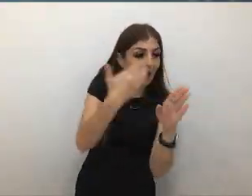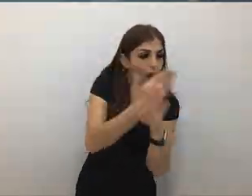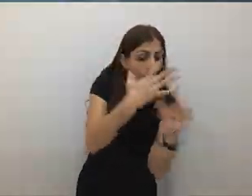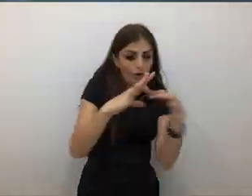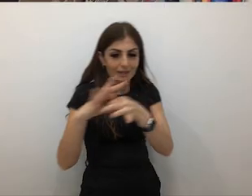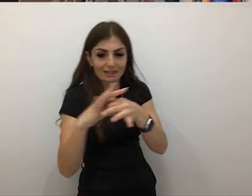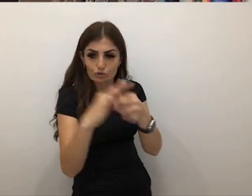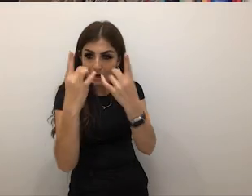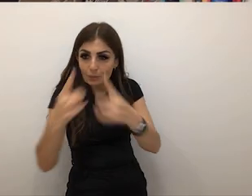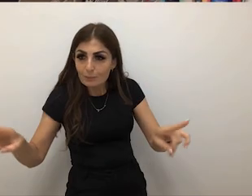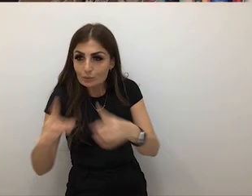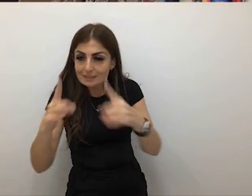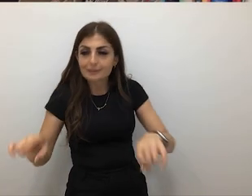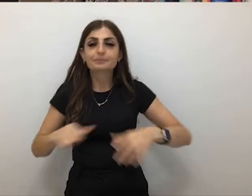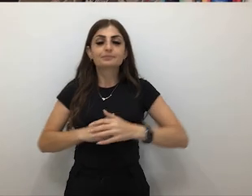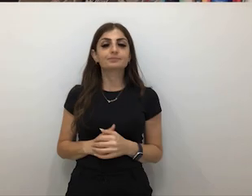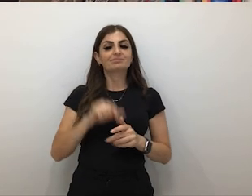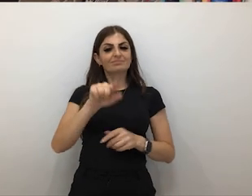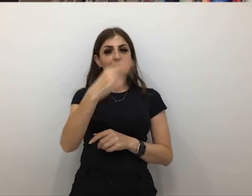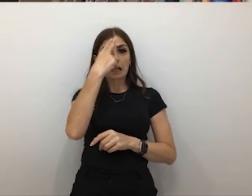Public domain, the name came about sort of exploring the links between